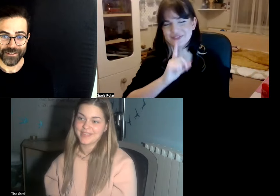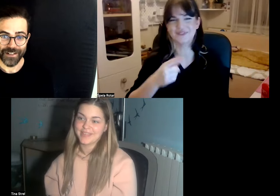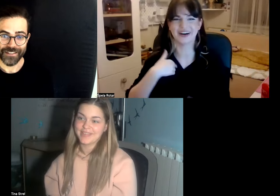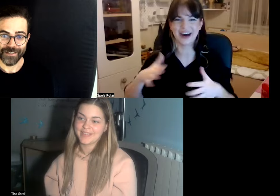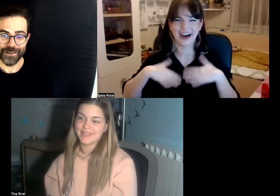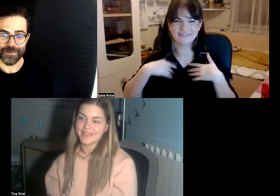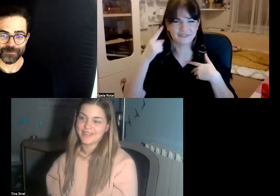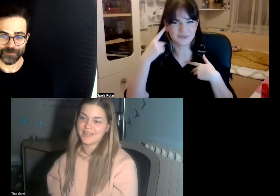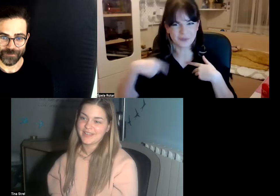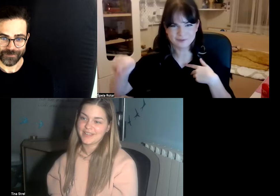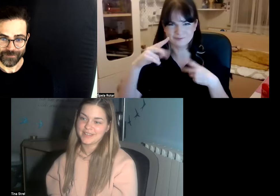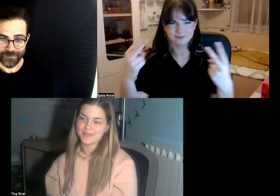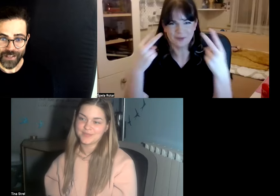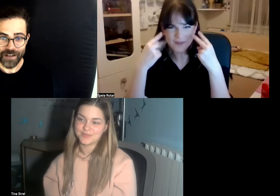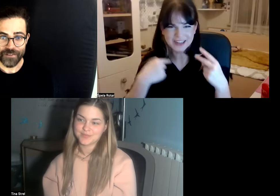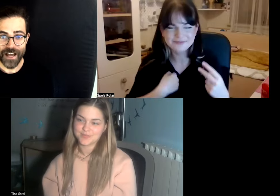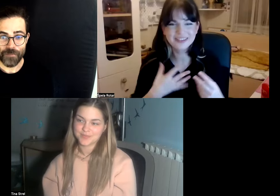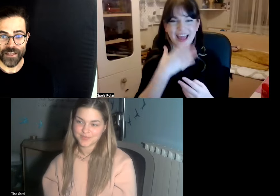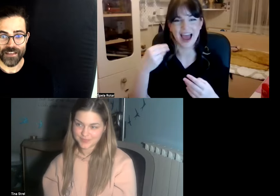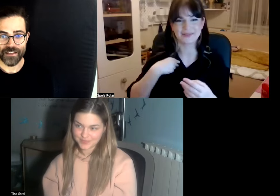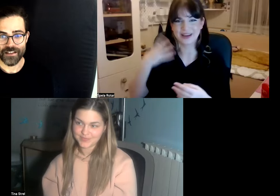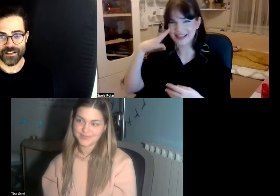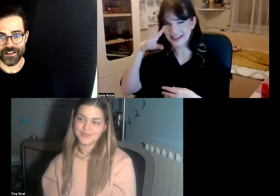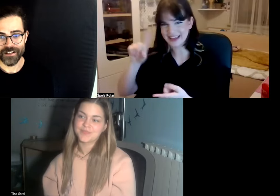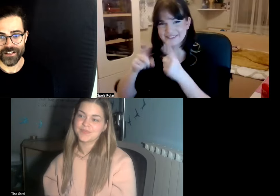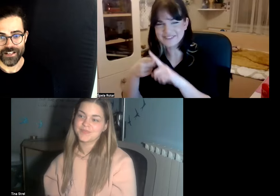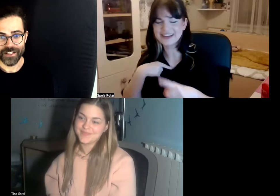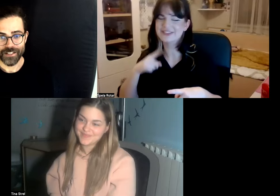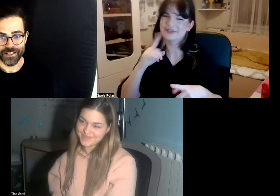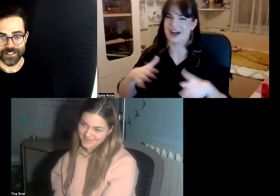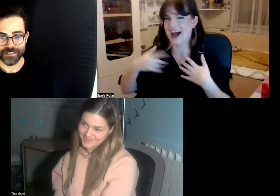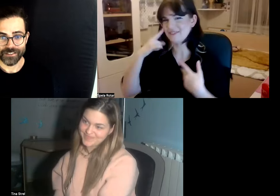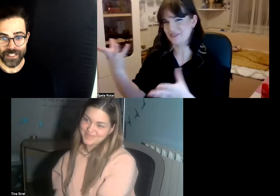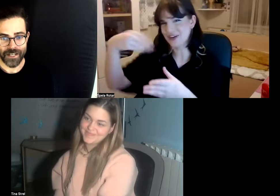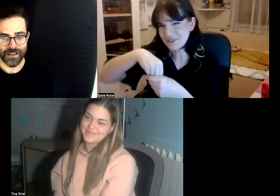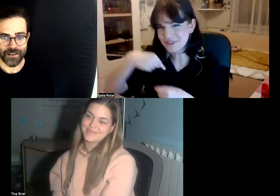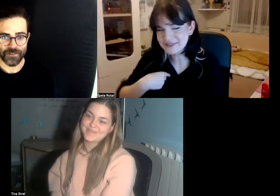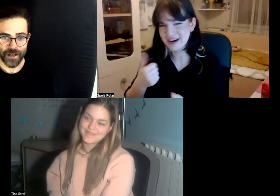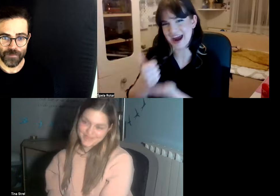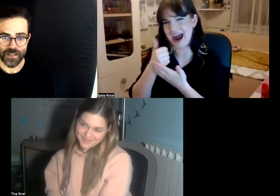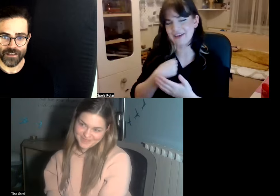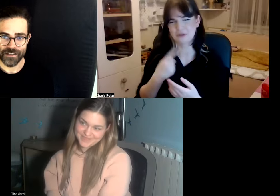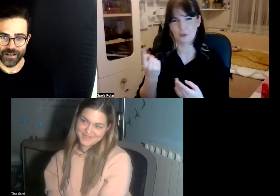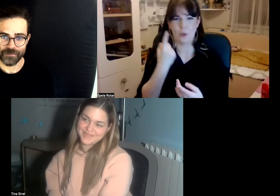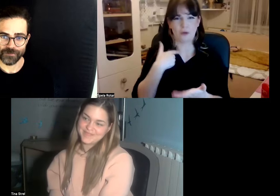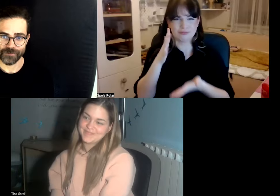right so I'm very happy Tina and I are very happy